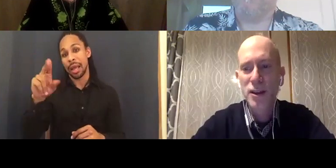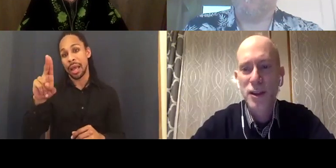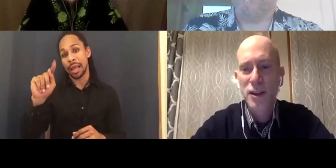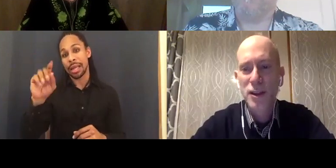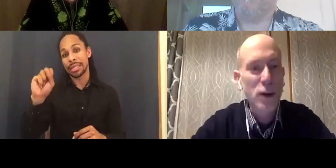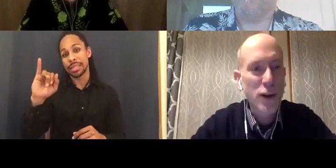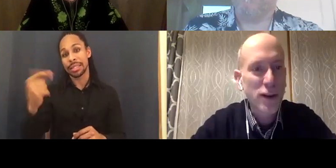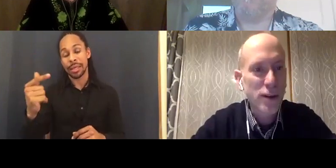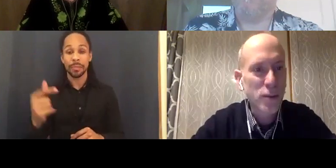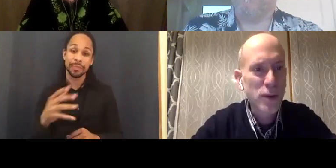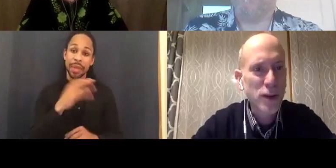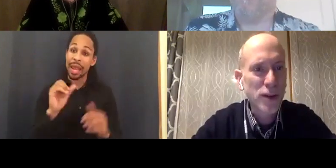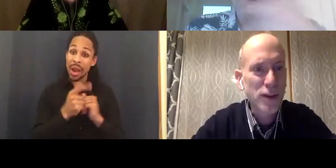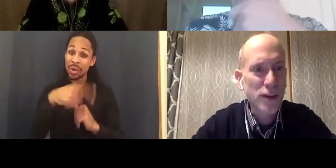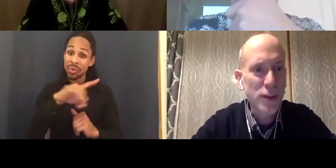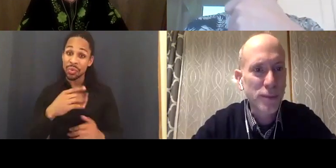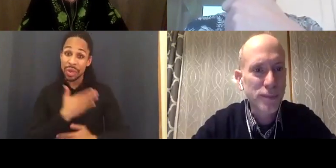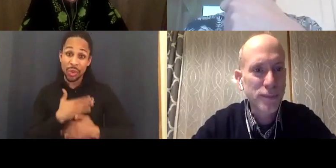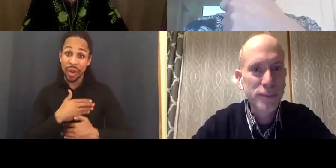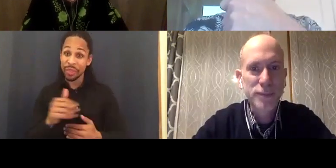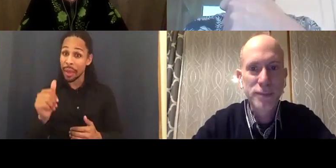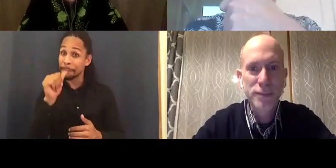falcon? LAWRENCE CARTER LONG: Thumbs up.